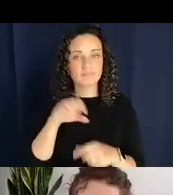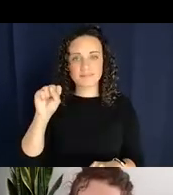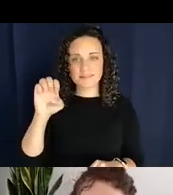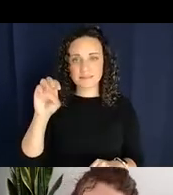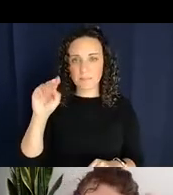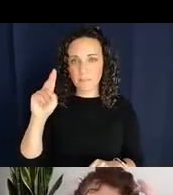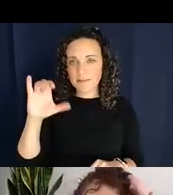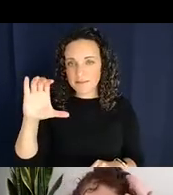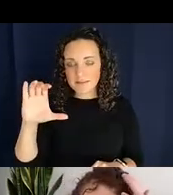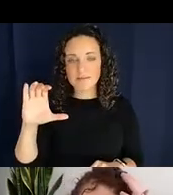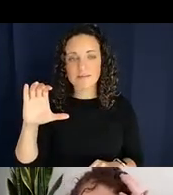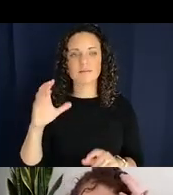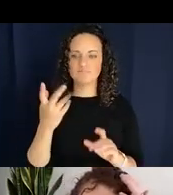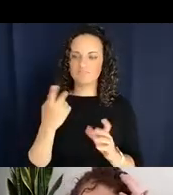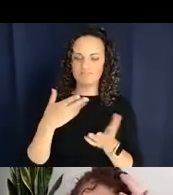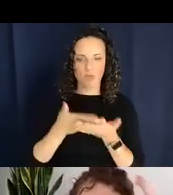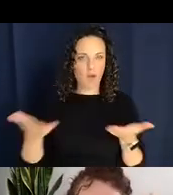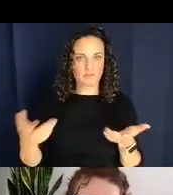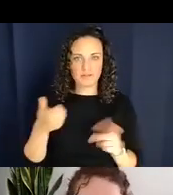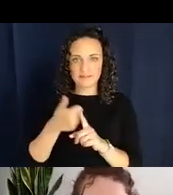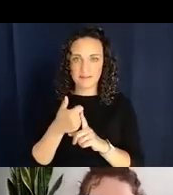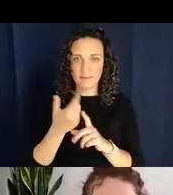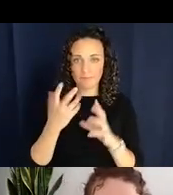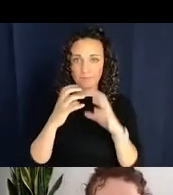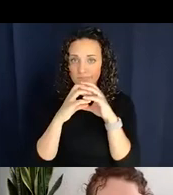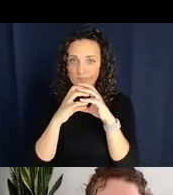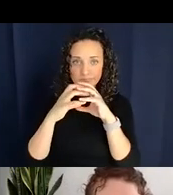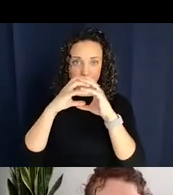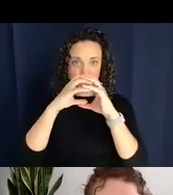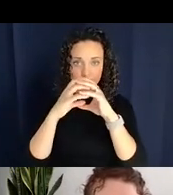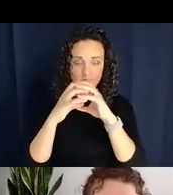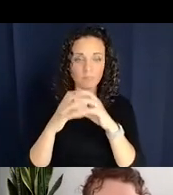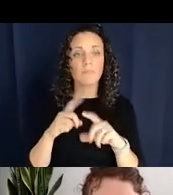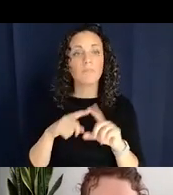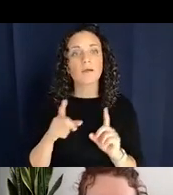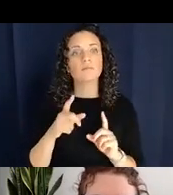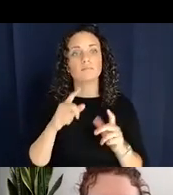roundish object, their stems are actually all, in fact, different. And also not only,